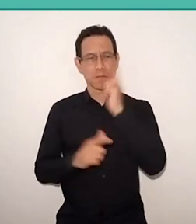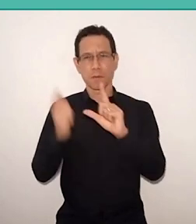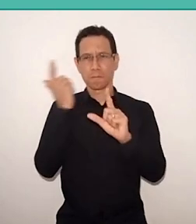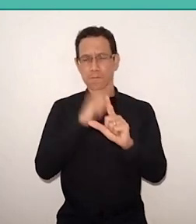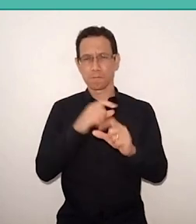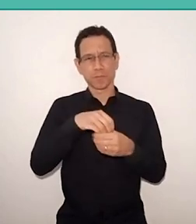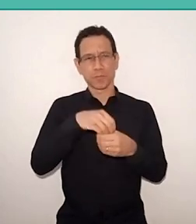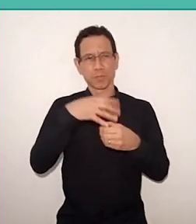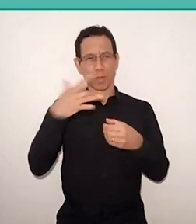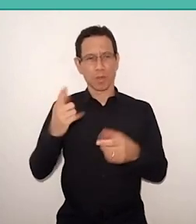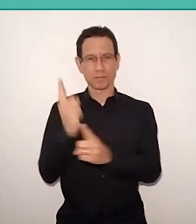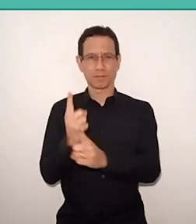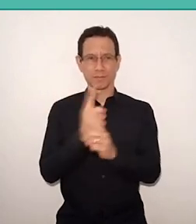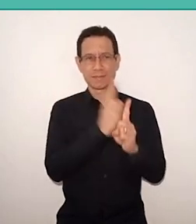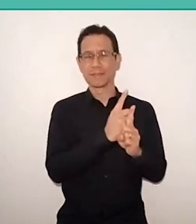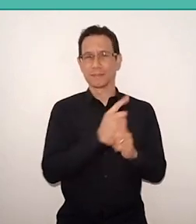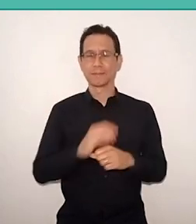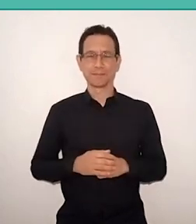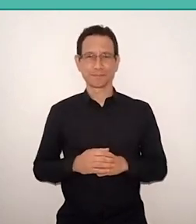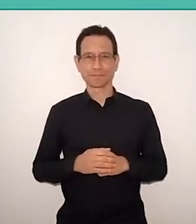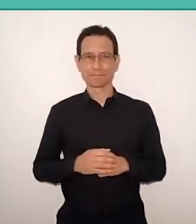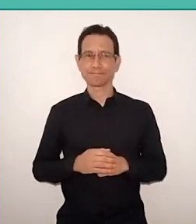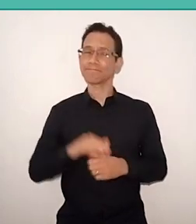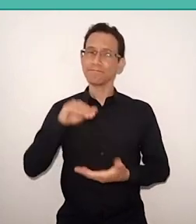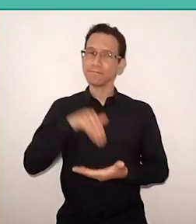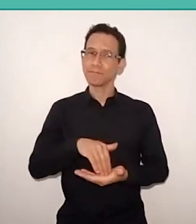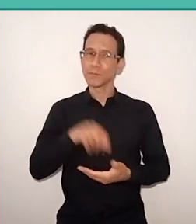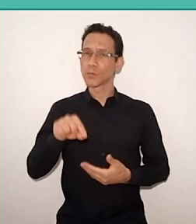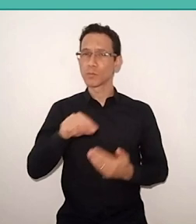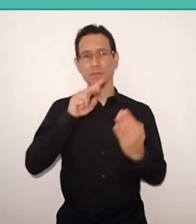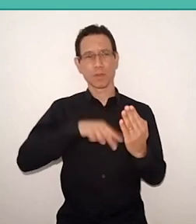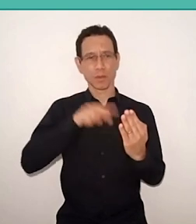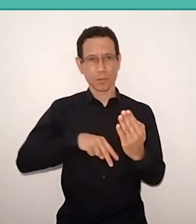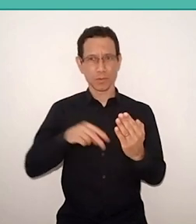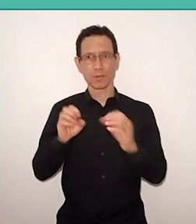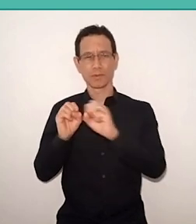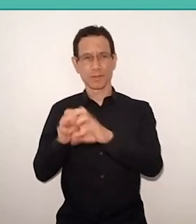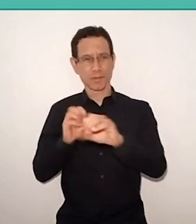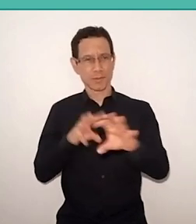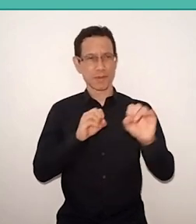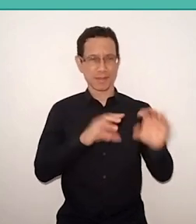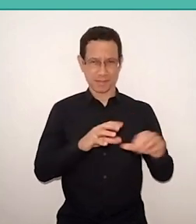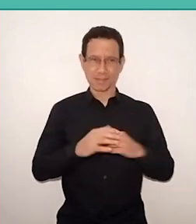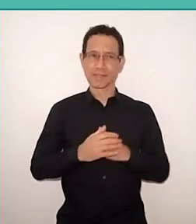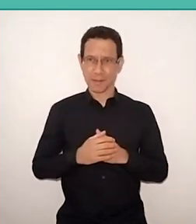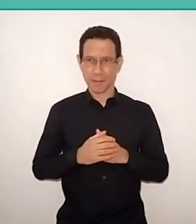And finally on the question of readers and education, “Que Leitores Queremos Formar?”.